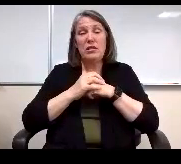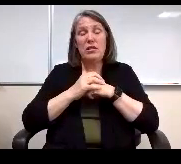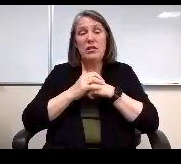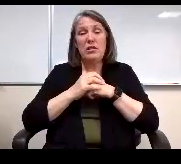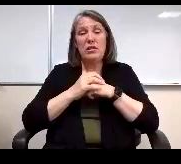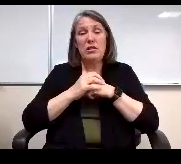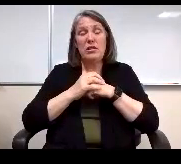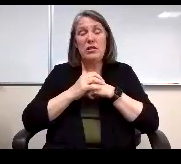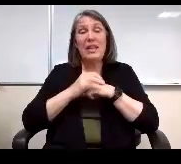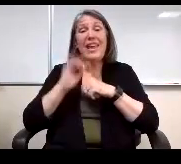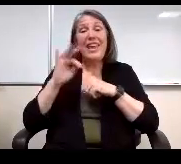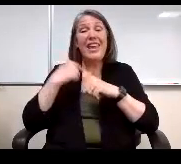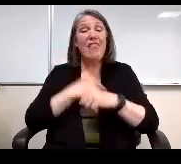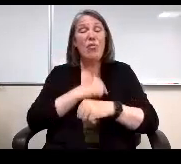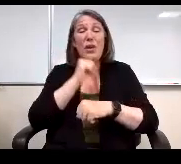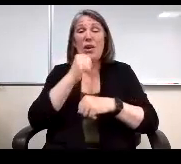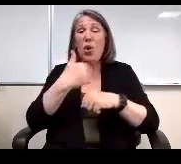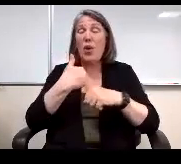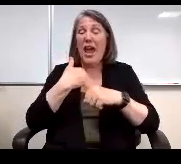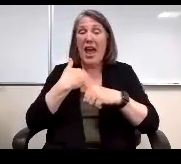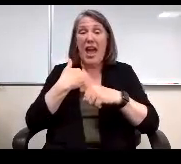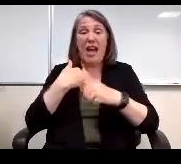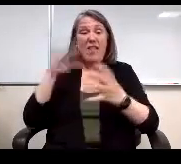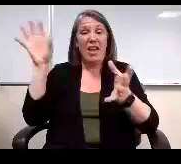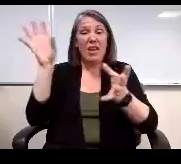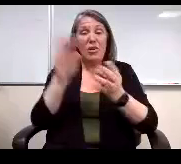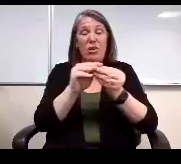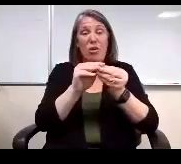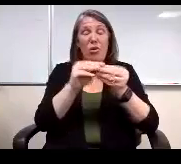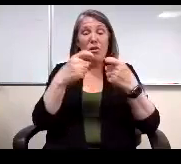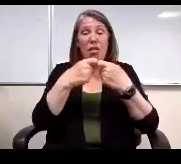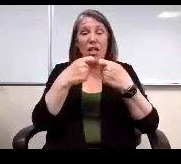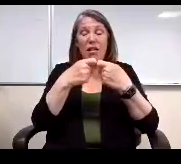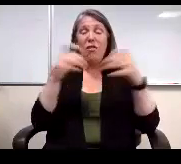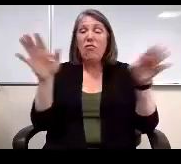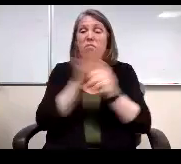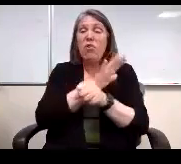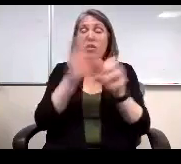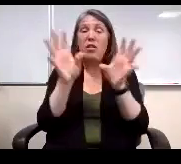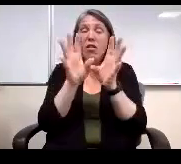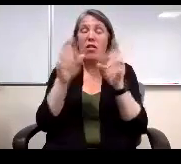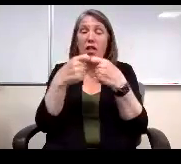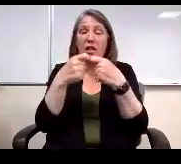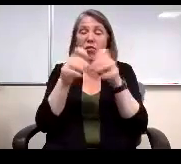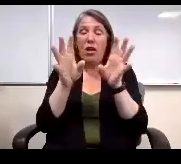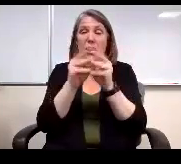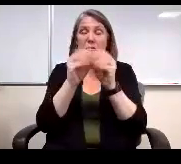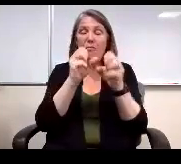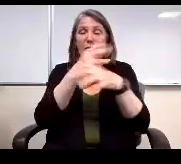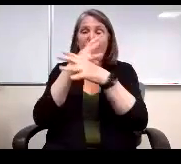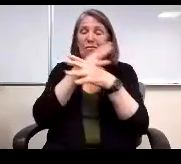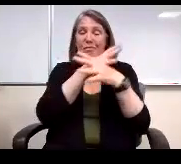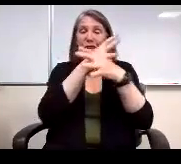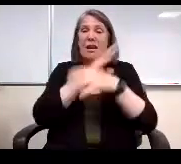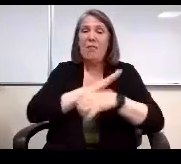If we don't have a total electronic meeting, board members still may participate.